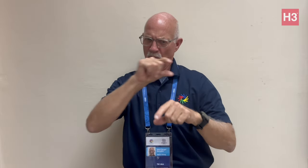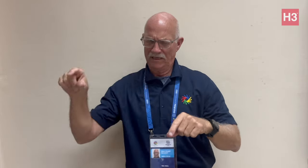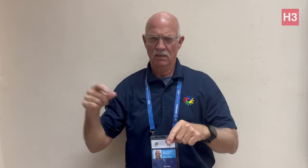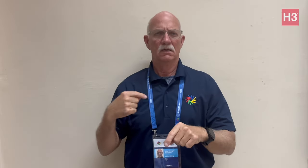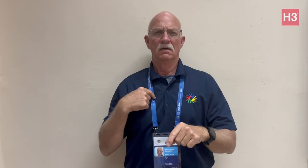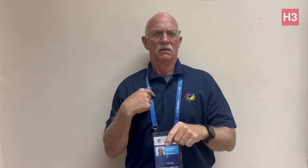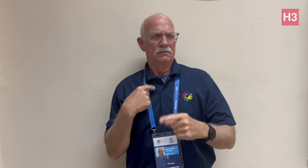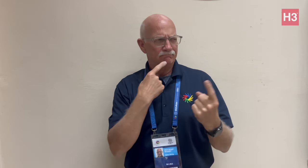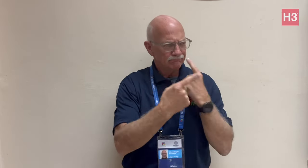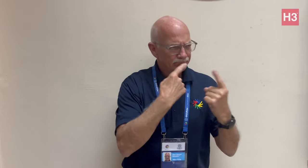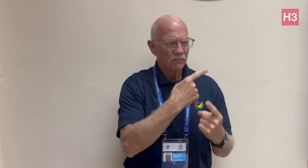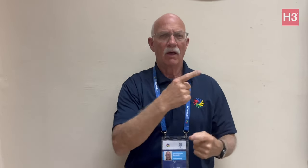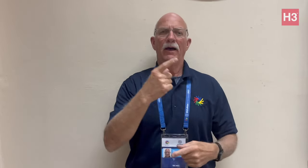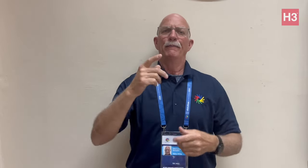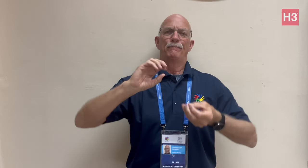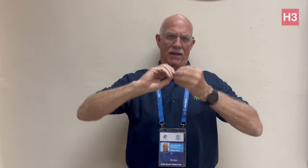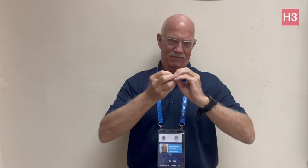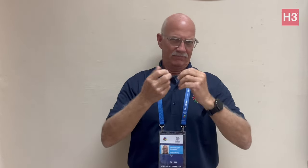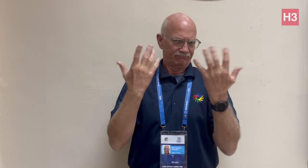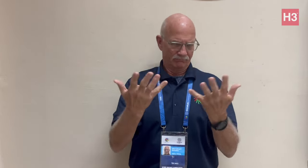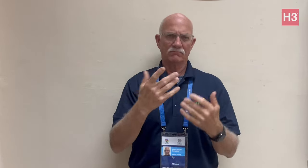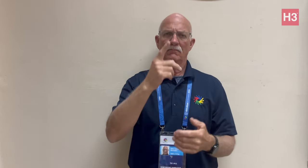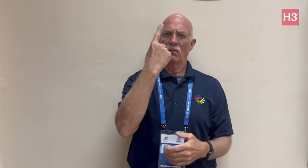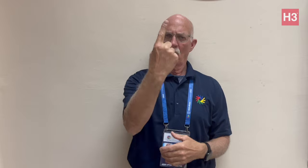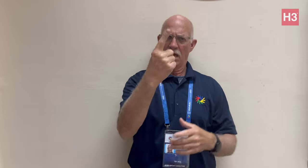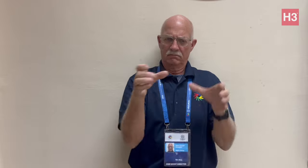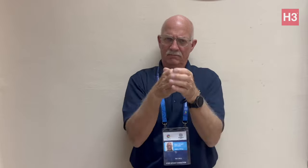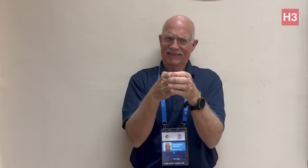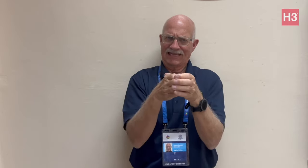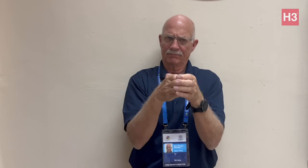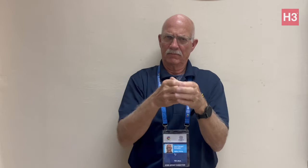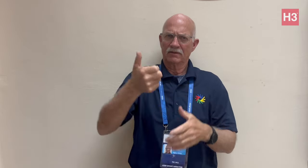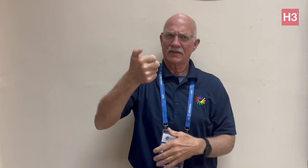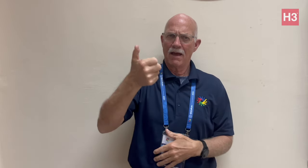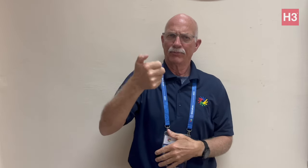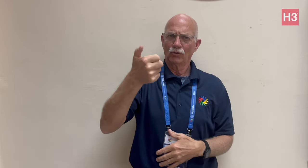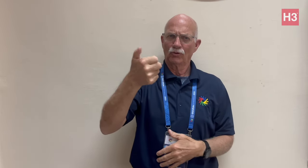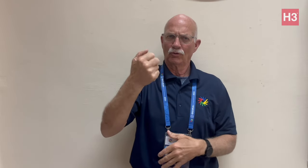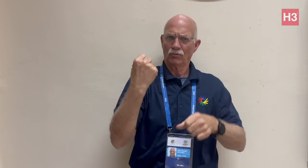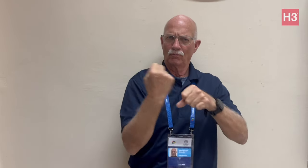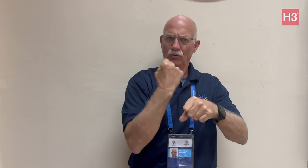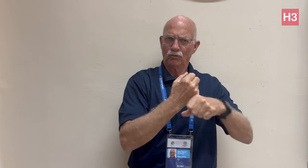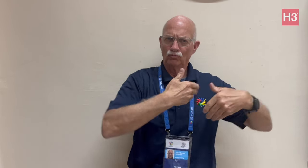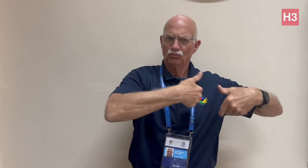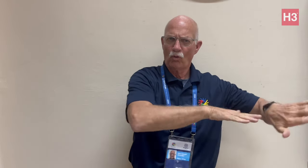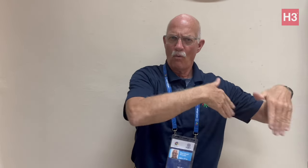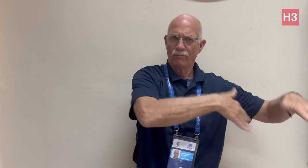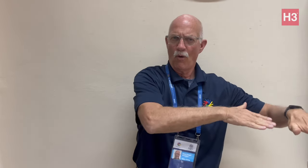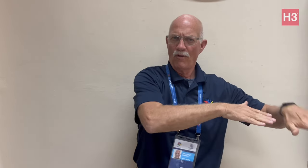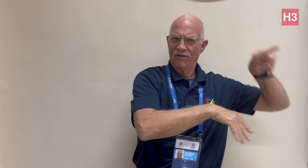and I had to figure out a solution to this problem. There was only one team of timekeepers at the snowboarding